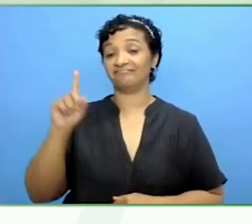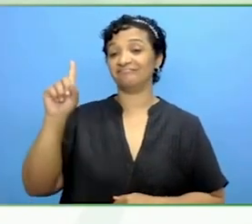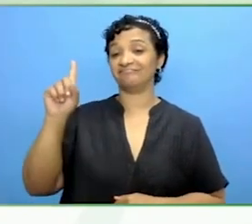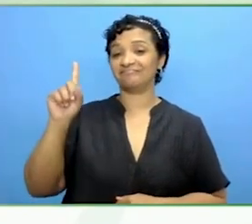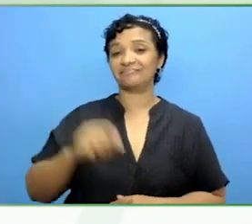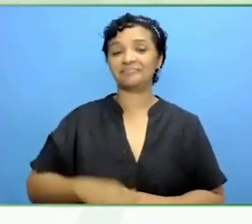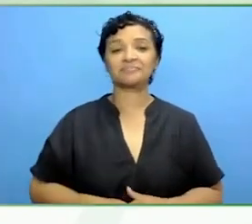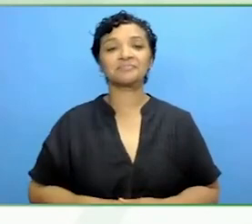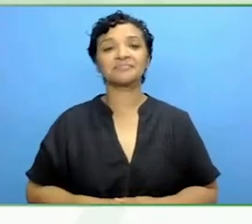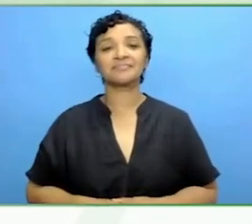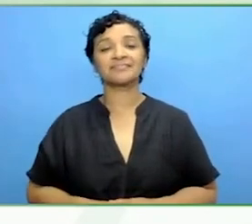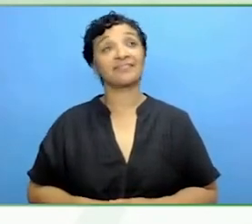What is a mentor and a mentee?